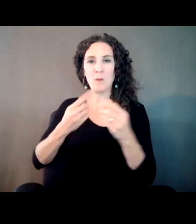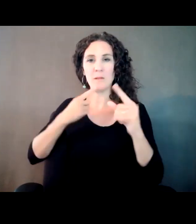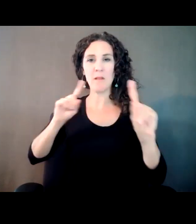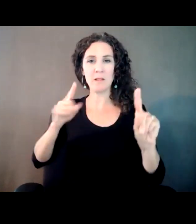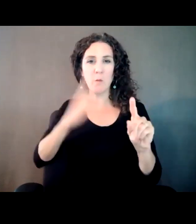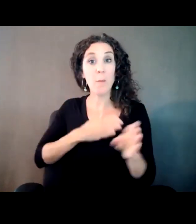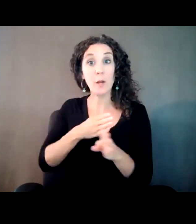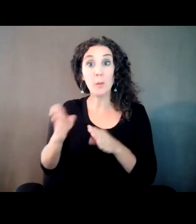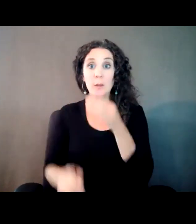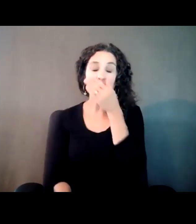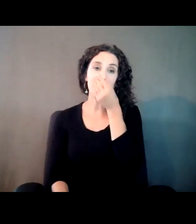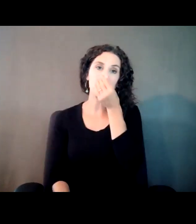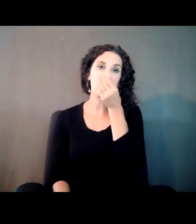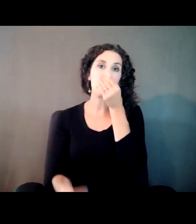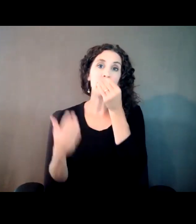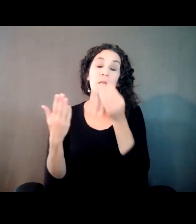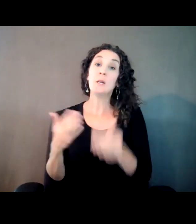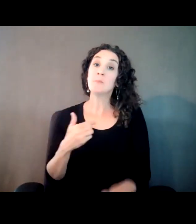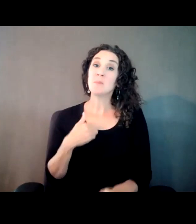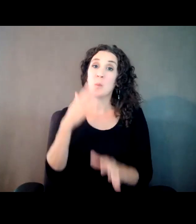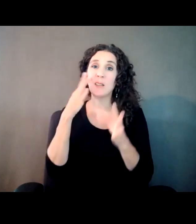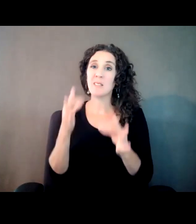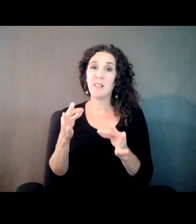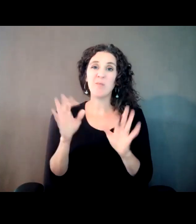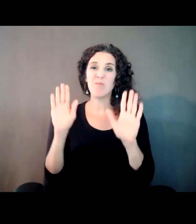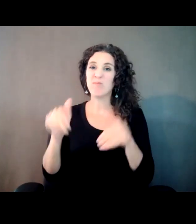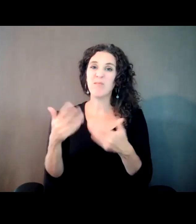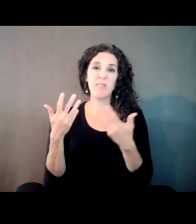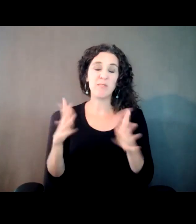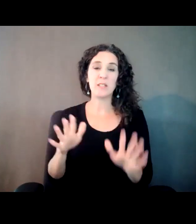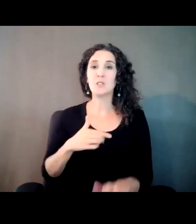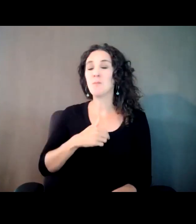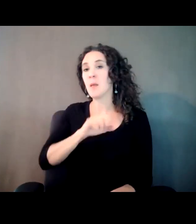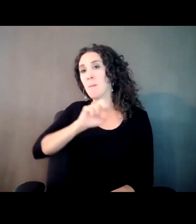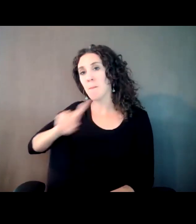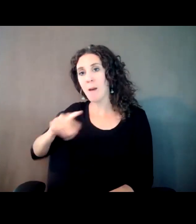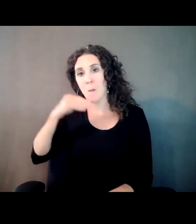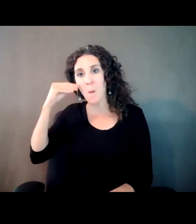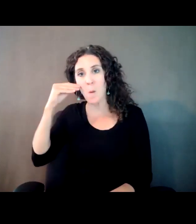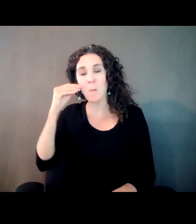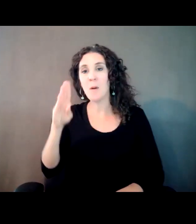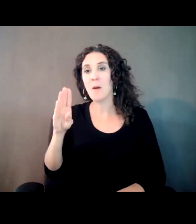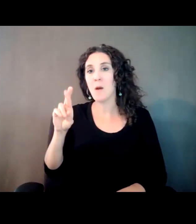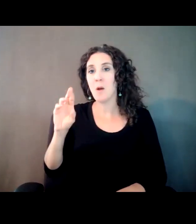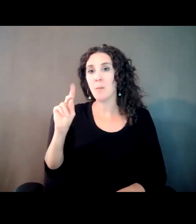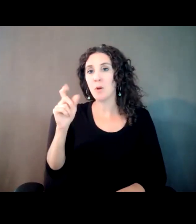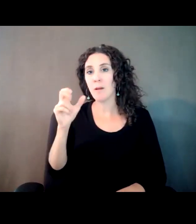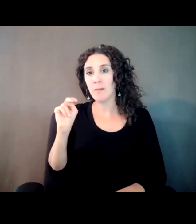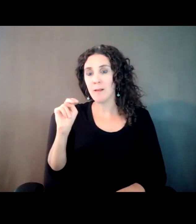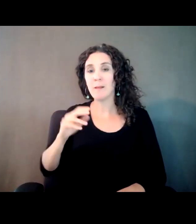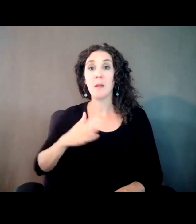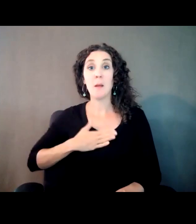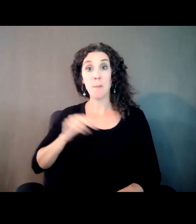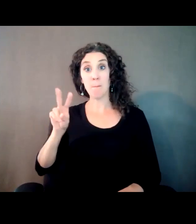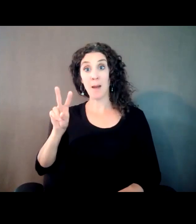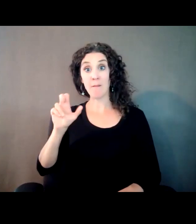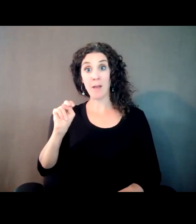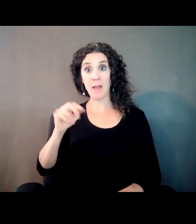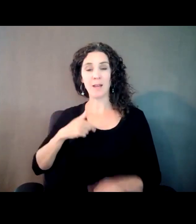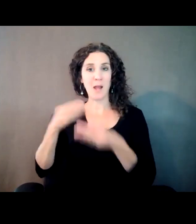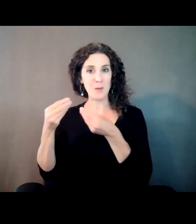So I bagged it. I went back to Brooklyn. Sold the van. And was happy to be home. Sleeping